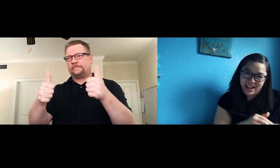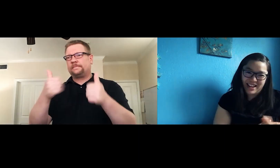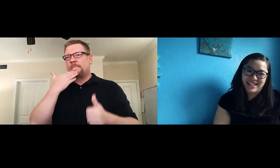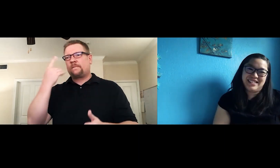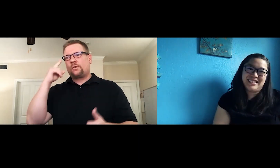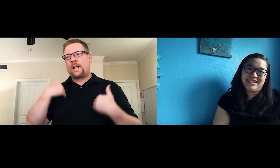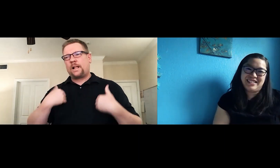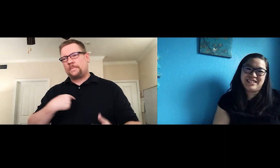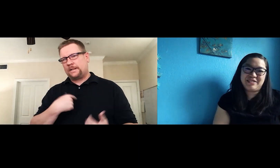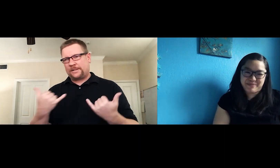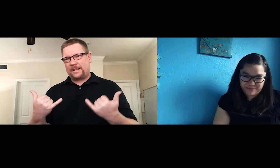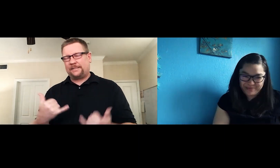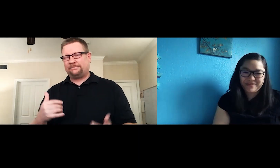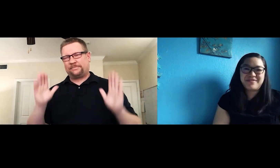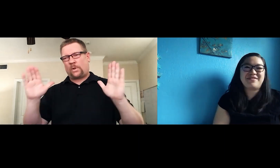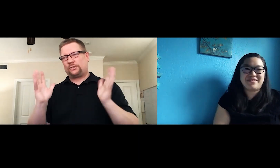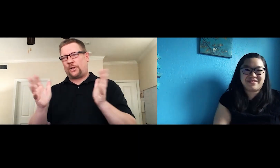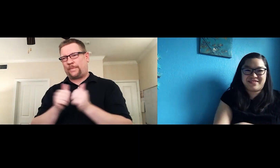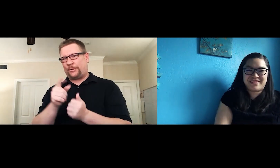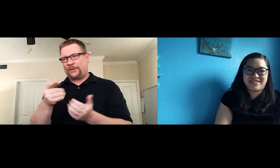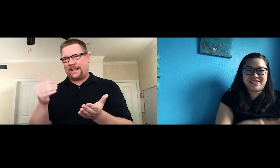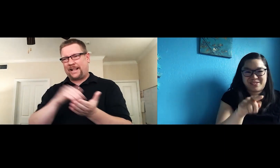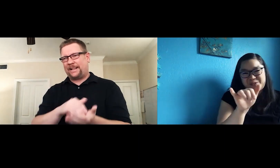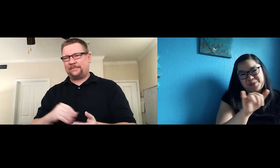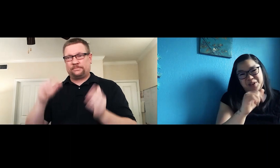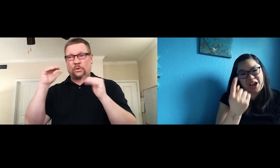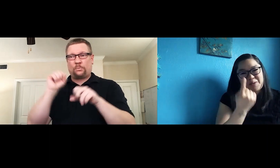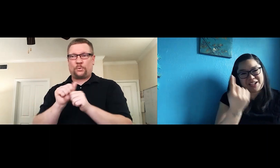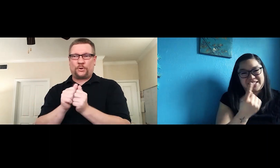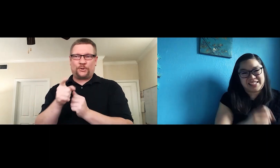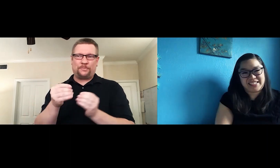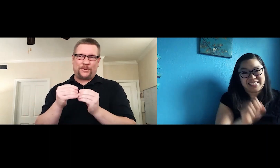I want to thank you for having me. It was a pleasure and I look forward to working together again in the near future.